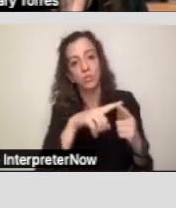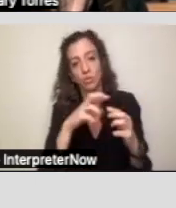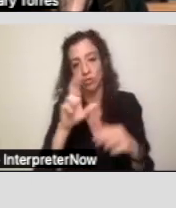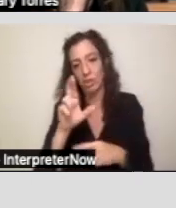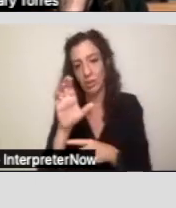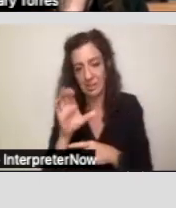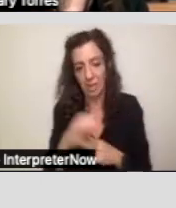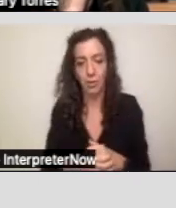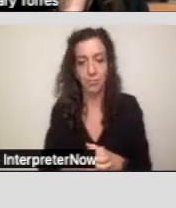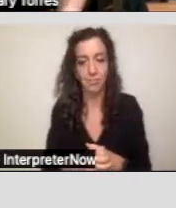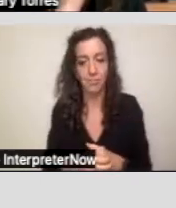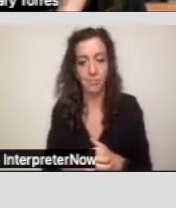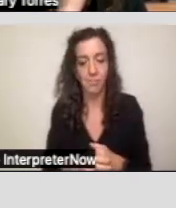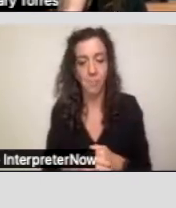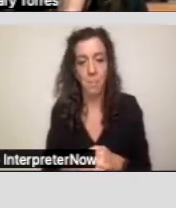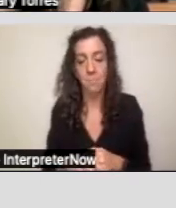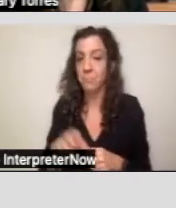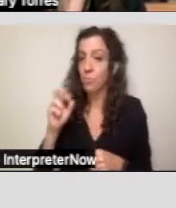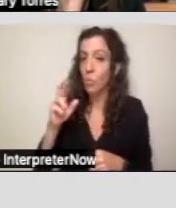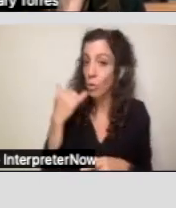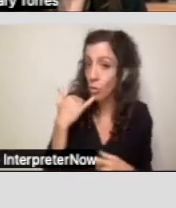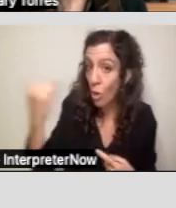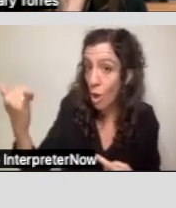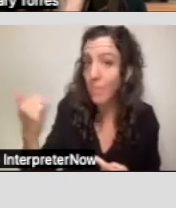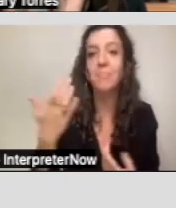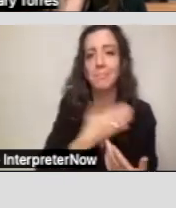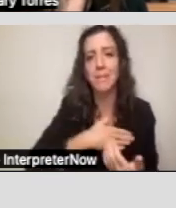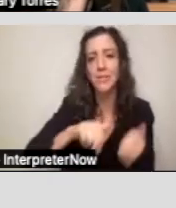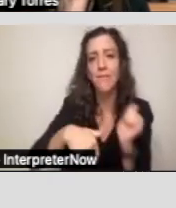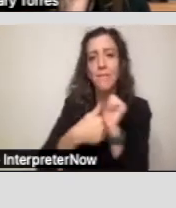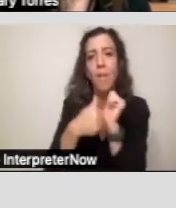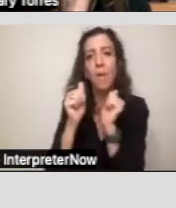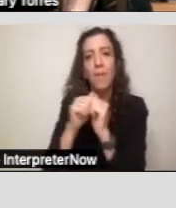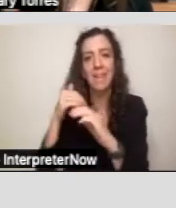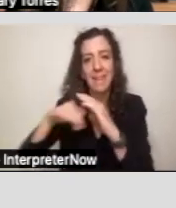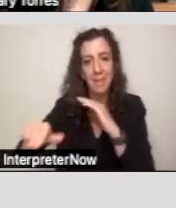If it's through a phone call, please follow-up by email to make sure that you have some